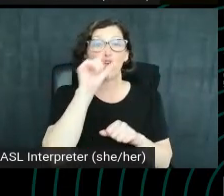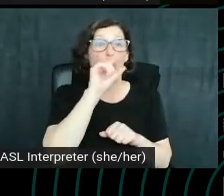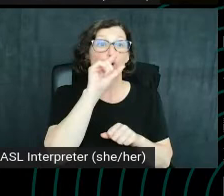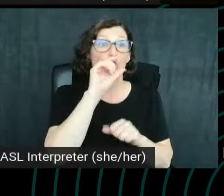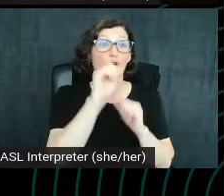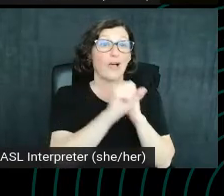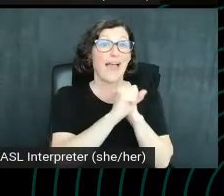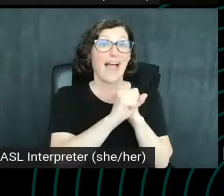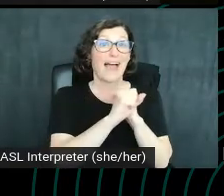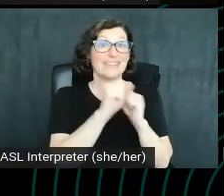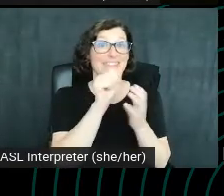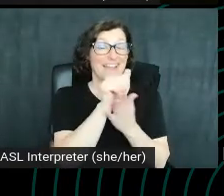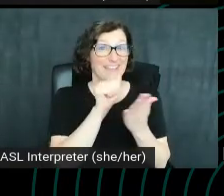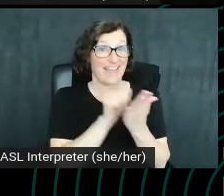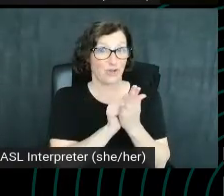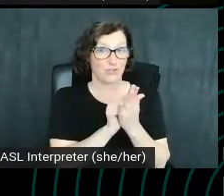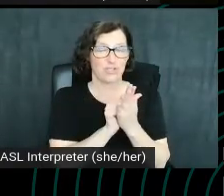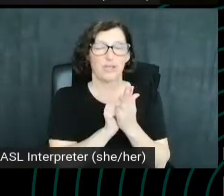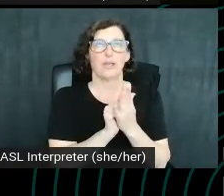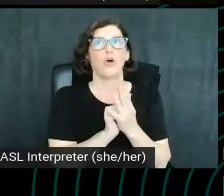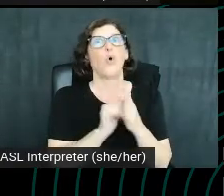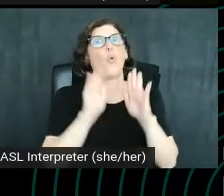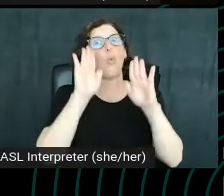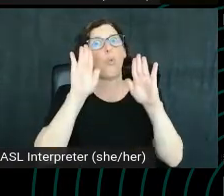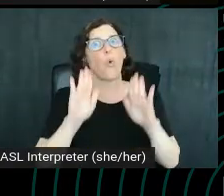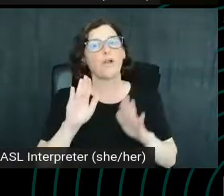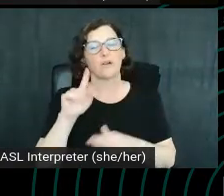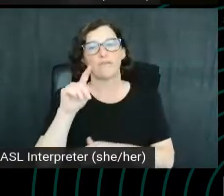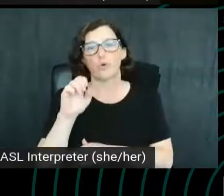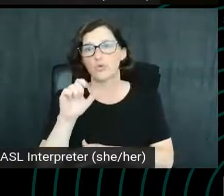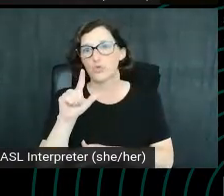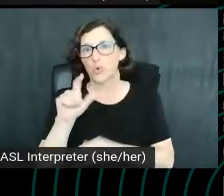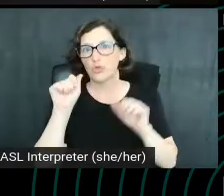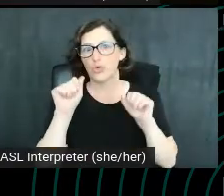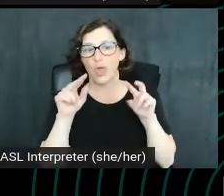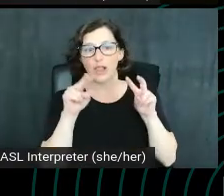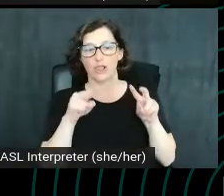It's a really really useful tool because it allows you to look at historical metrics.